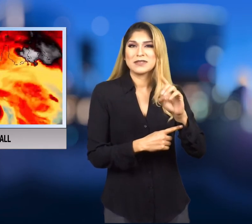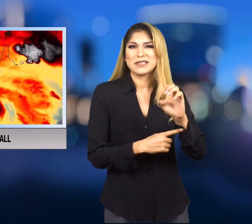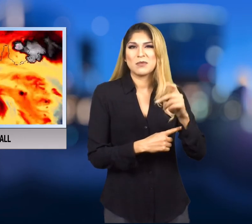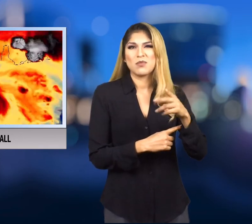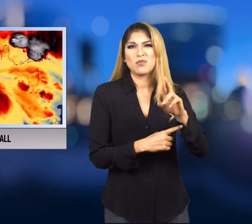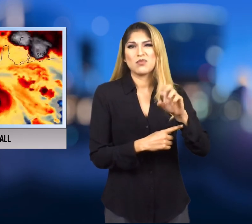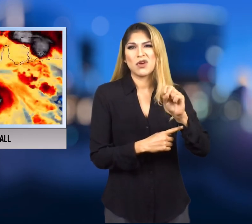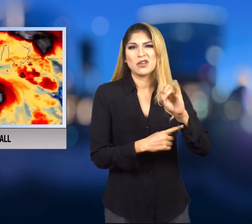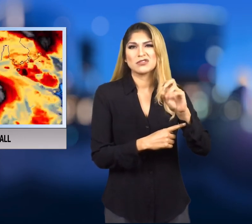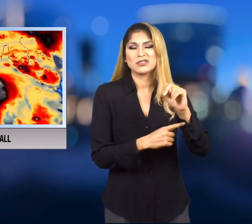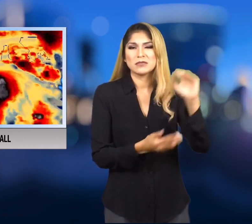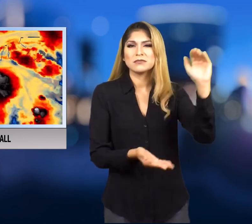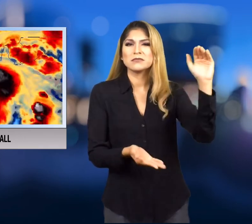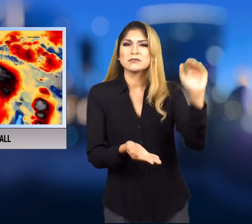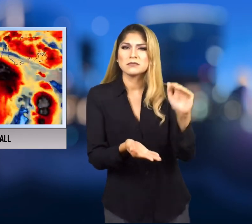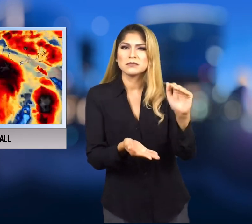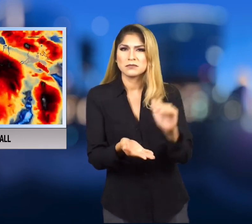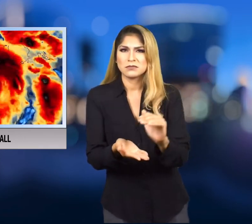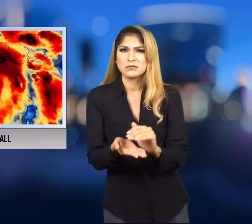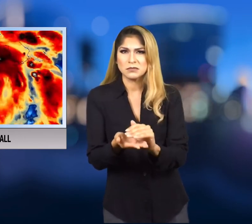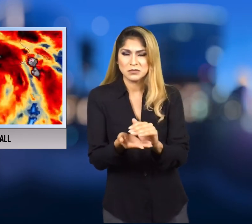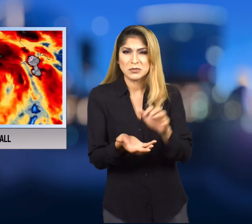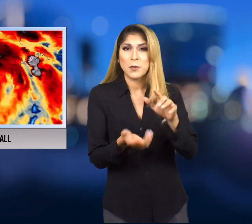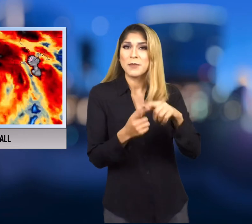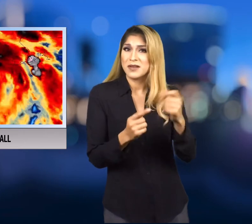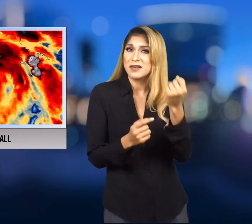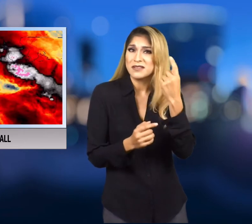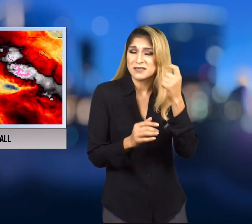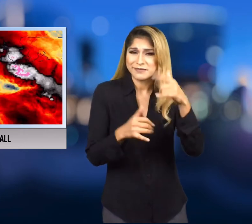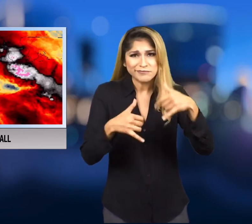depression. But there was still